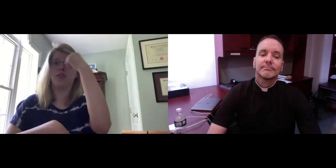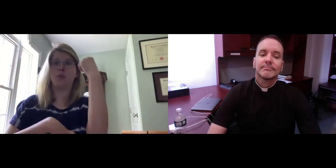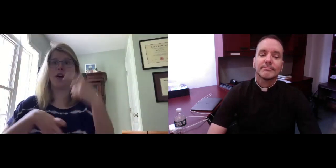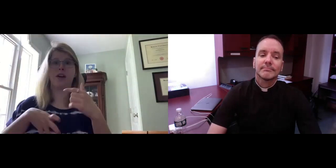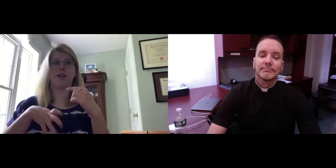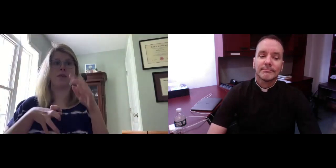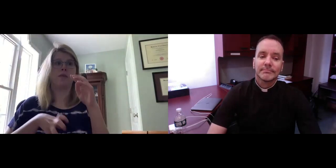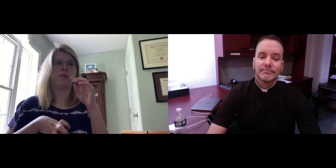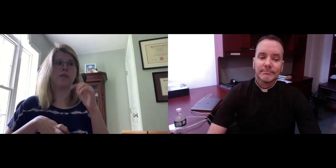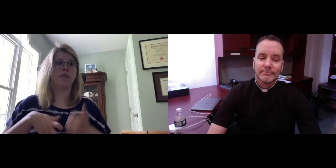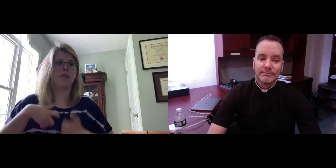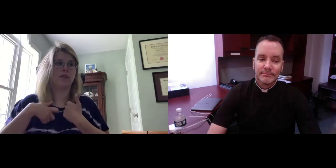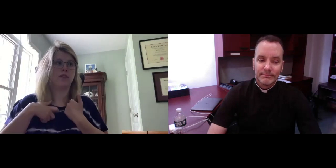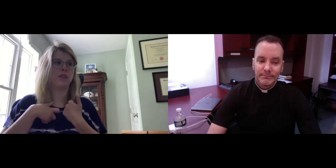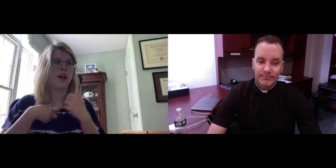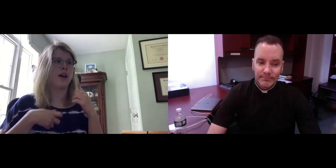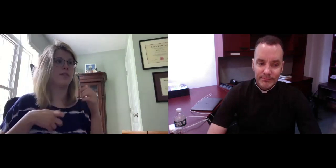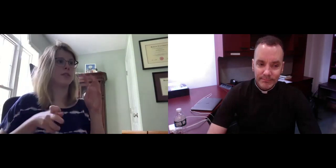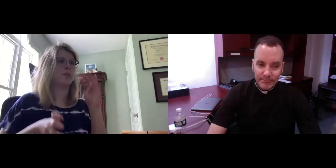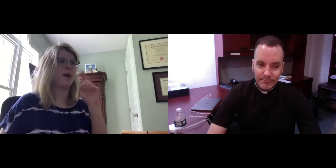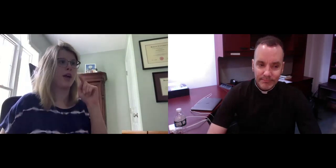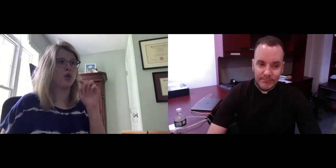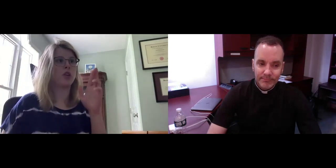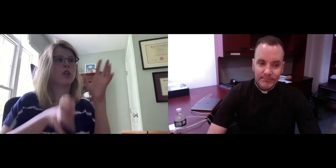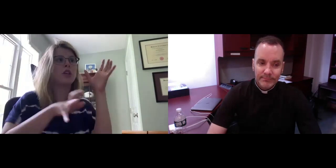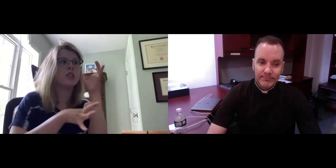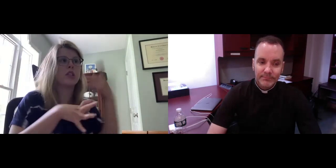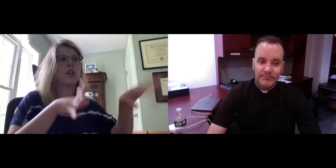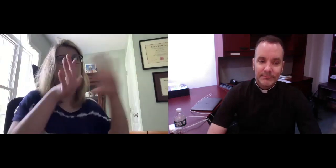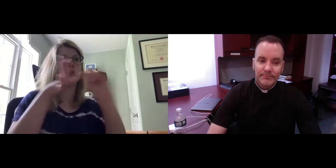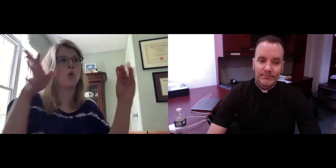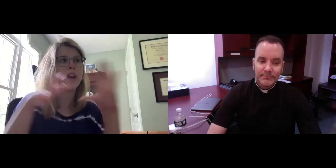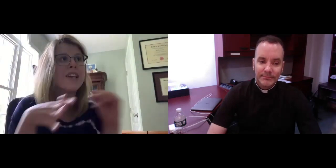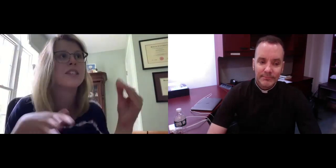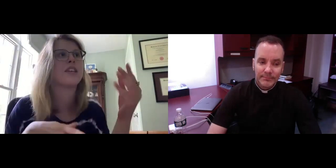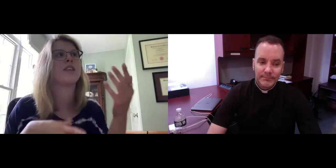said, we need to listen and hear what people have to say that are involved in